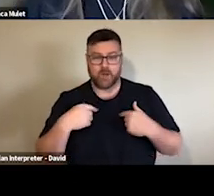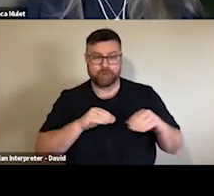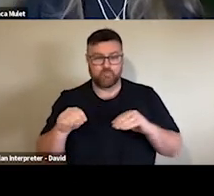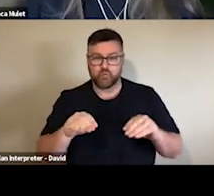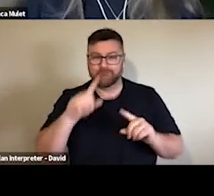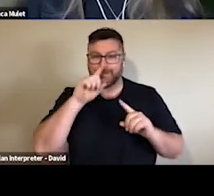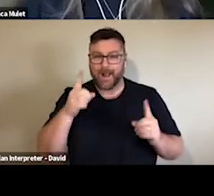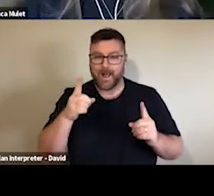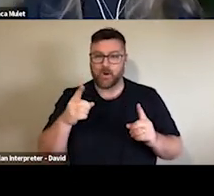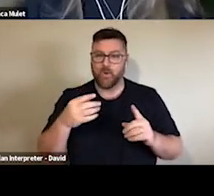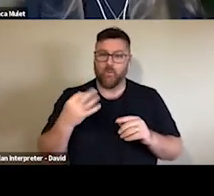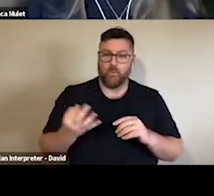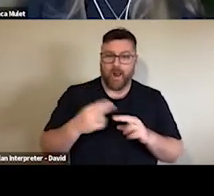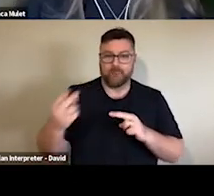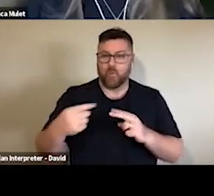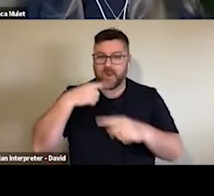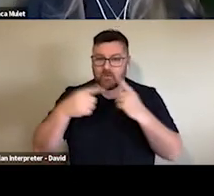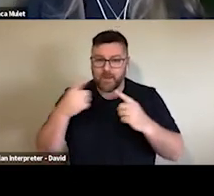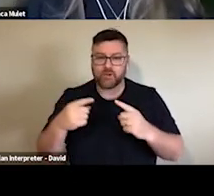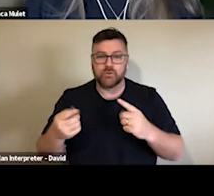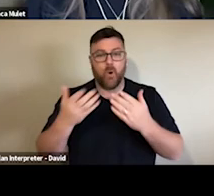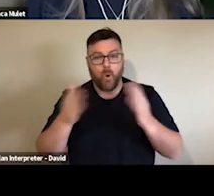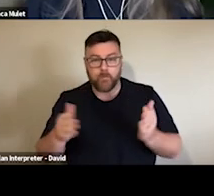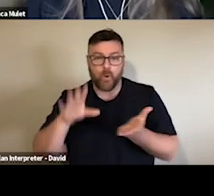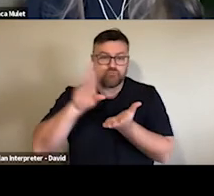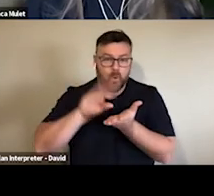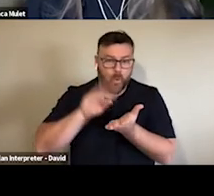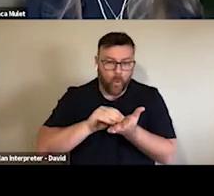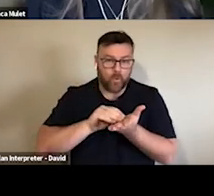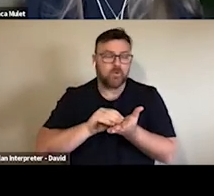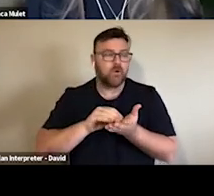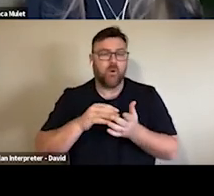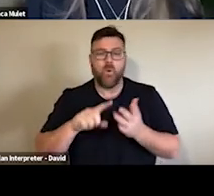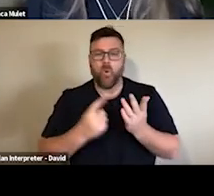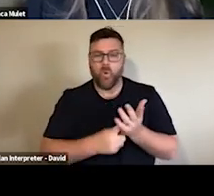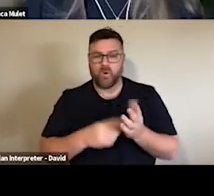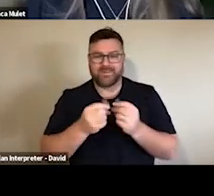I was going to ask you to elaborate on what those reasons are, what's behind that hesitancy.